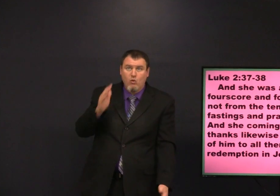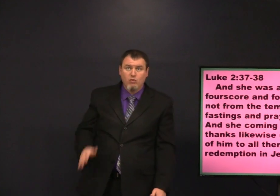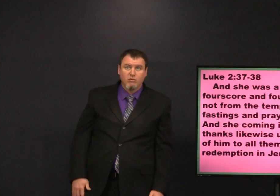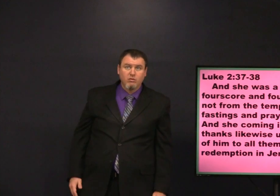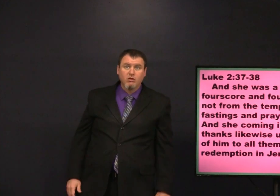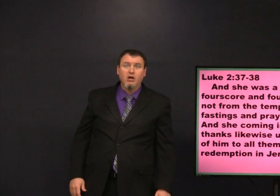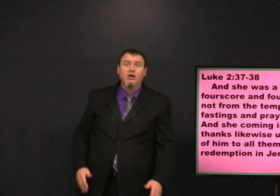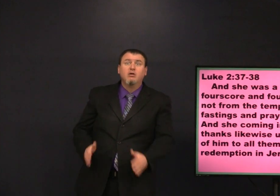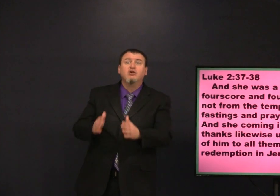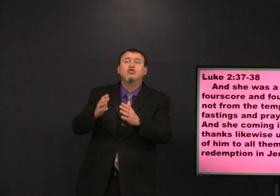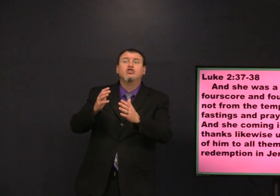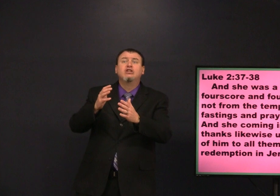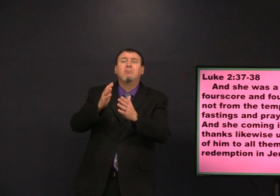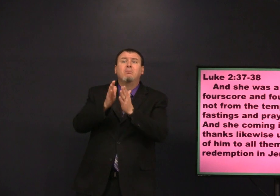what did that look like I'm not sure